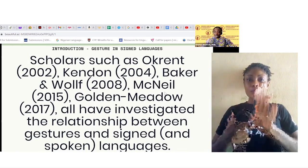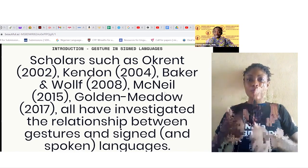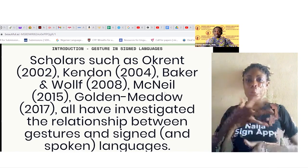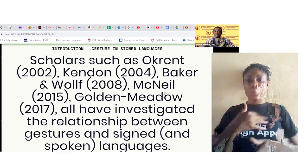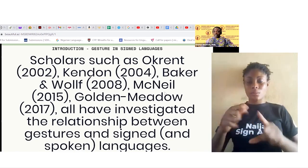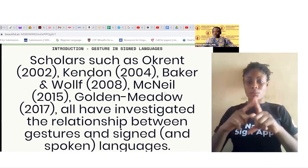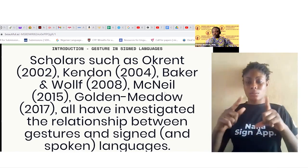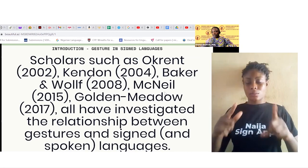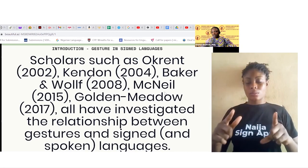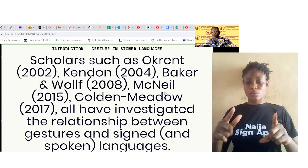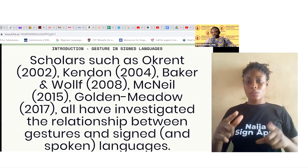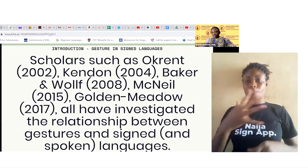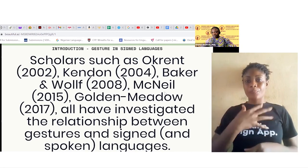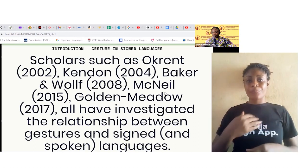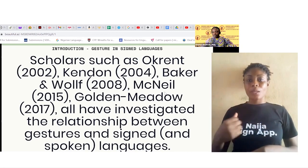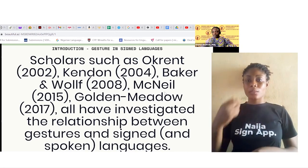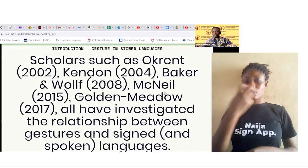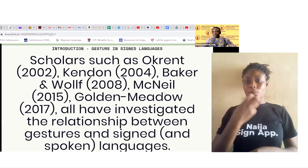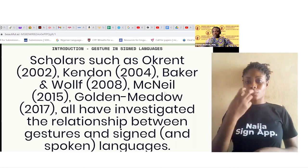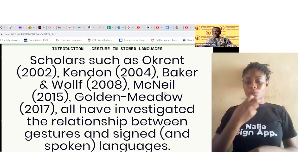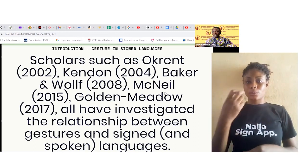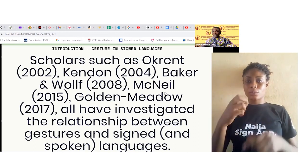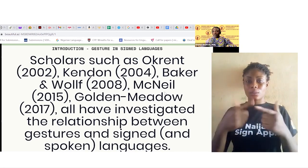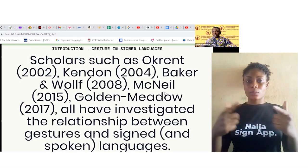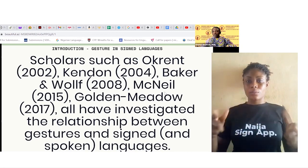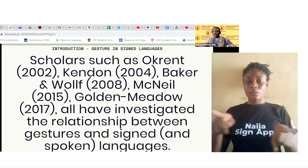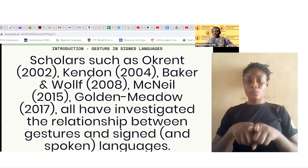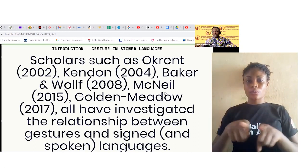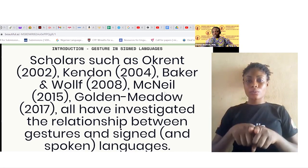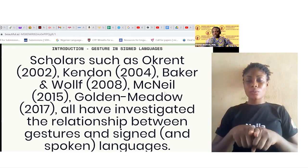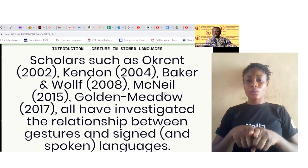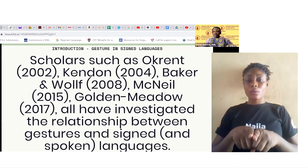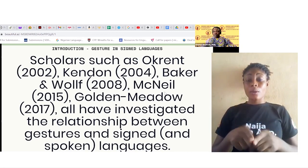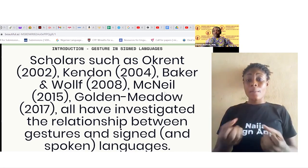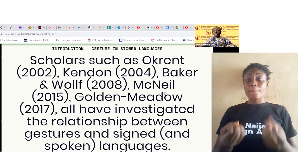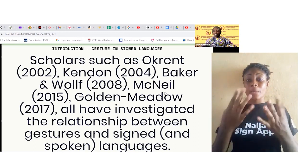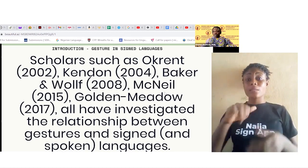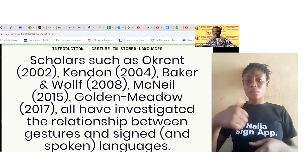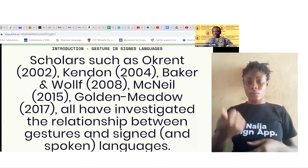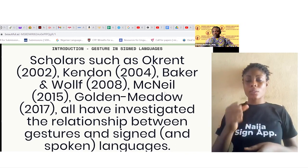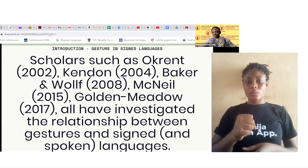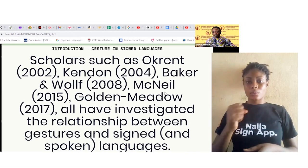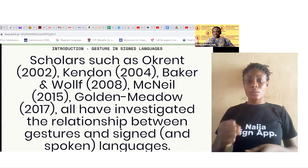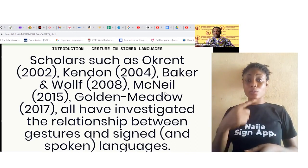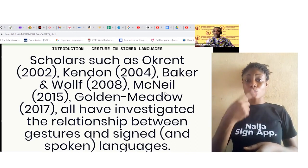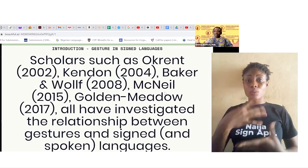and spoken languages too. There's a whole lot of other scholars whose interests over the time have